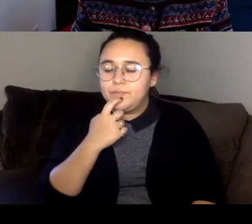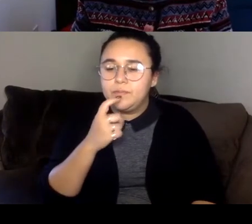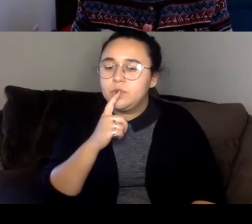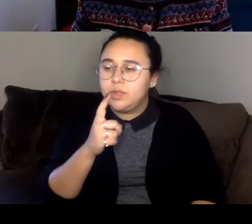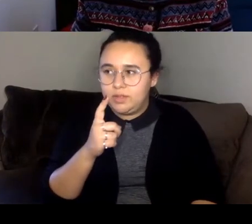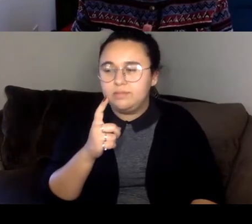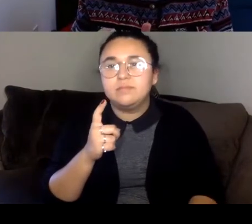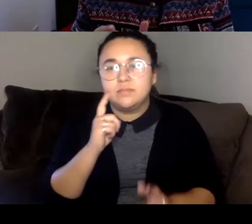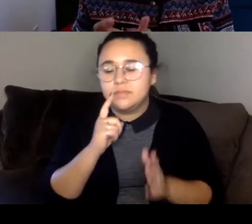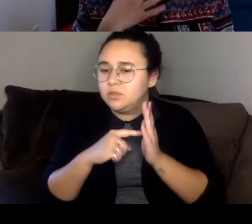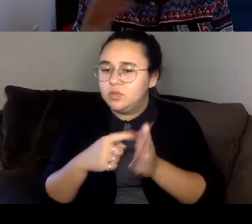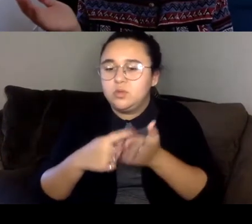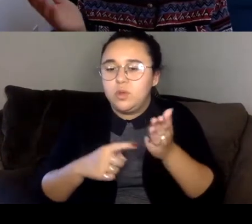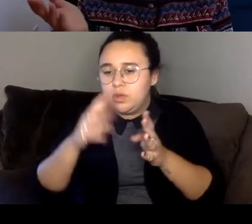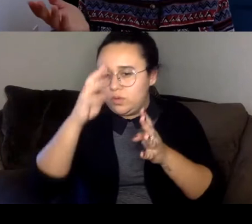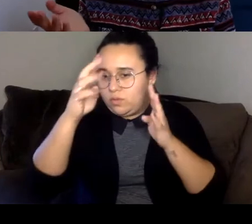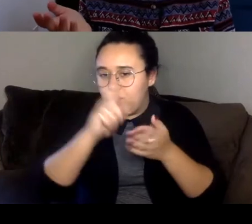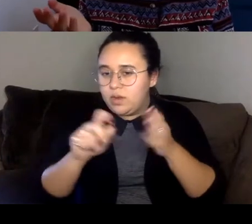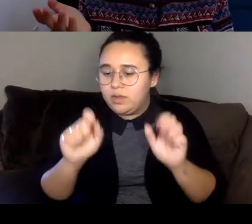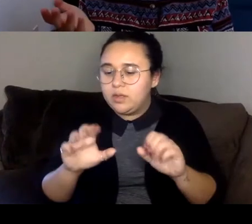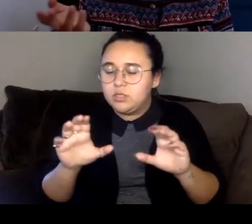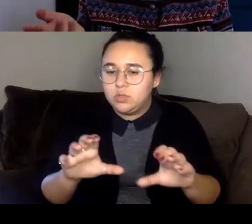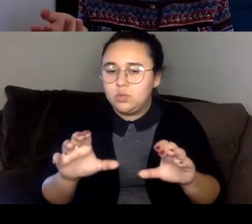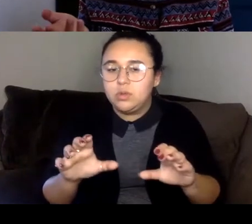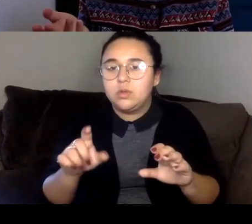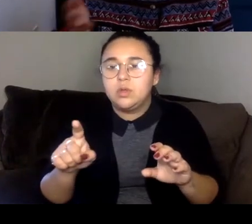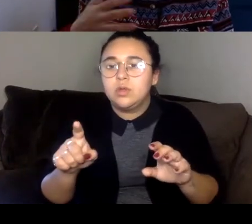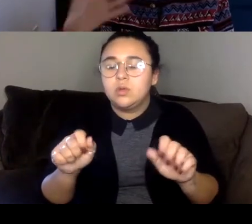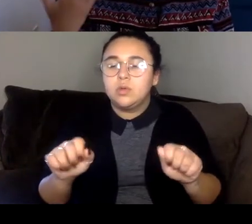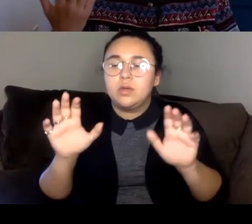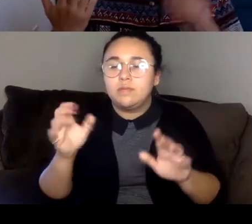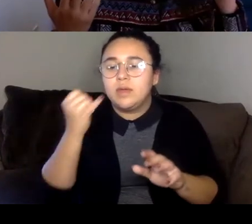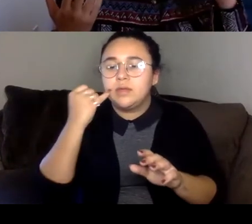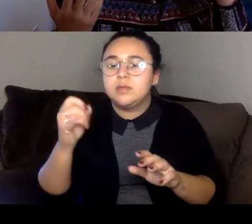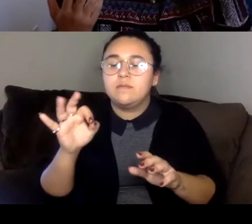can do, you know once you relinquish this idea of a scholarly, text, or an academic